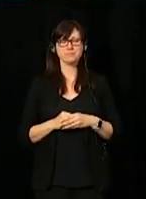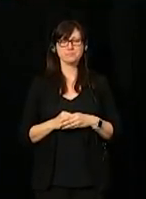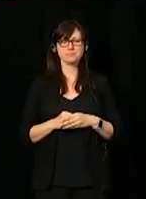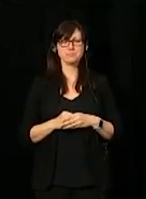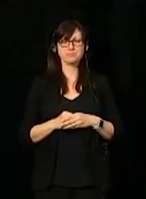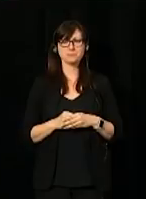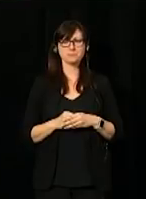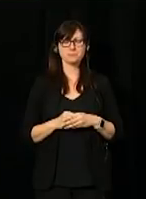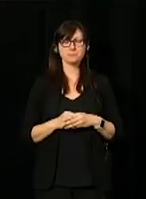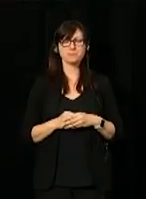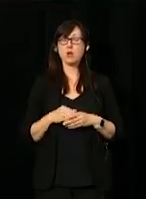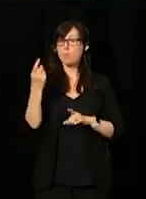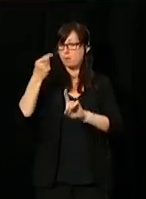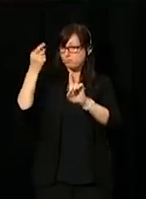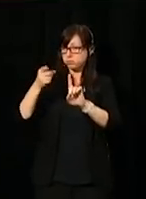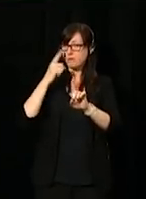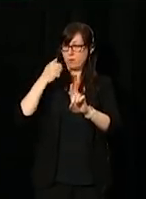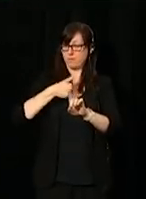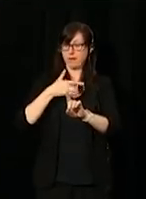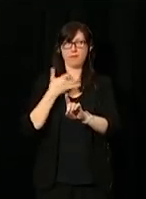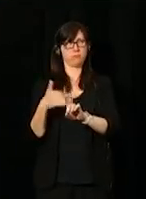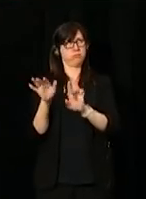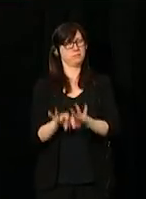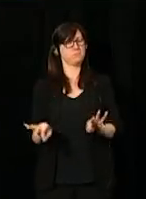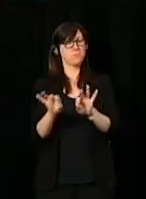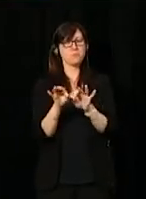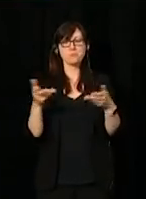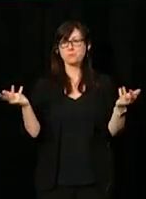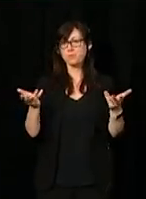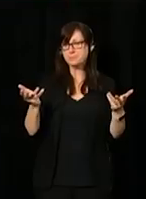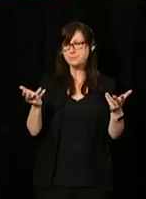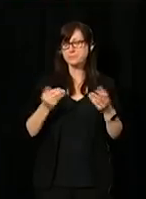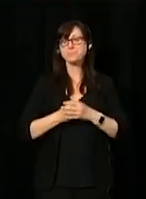And the one point for me which is particularly important,